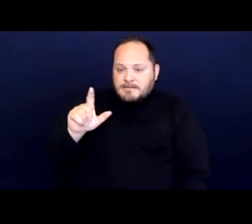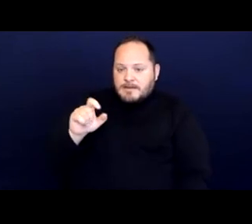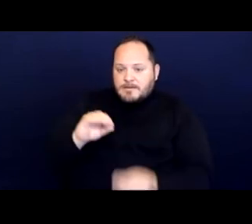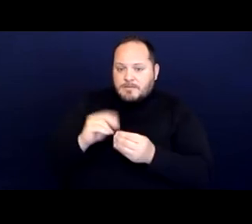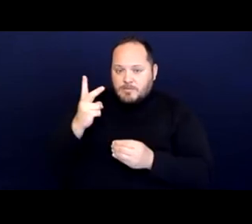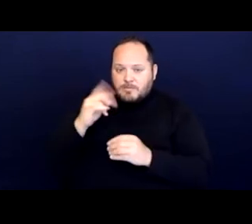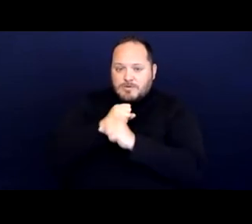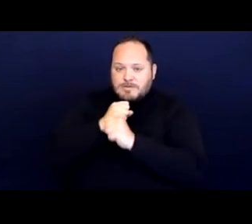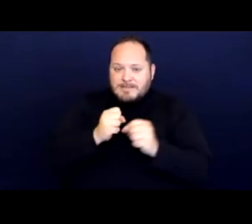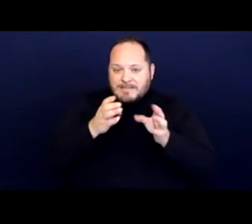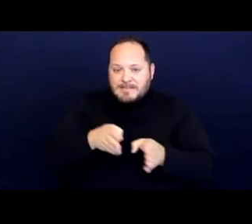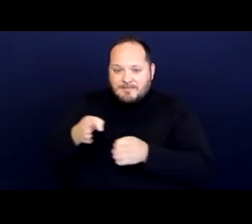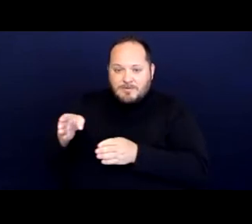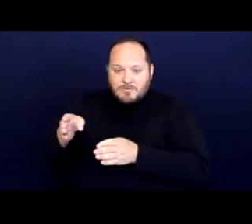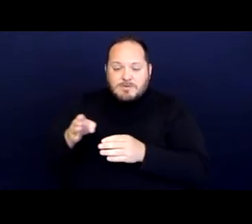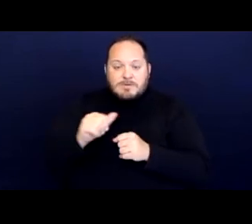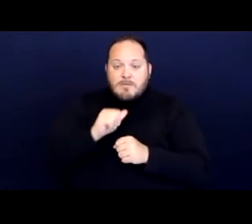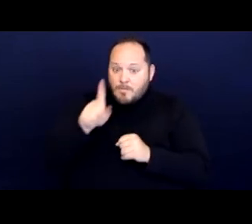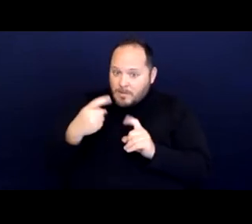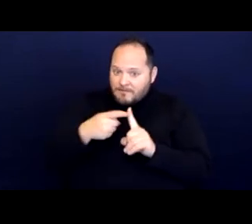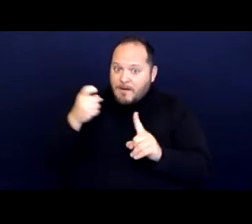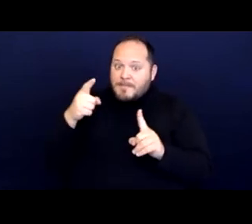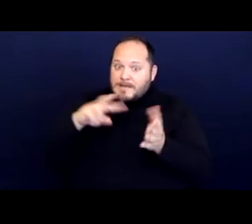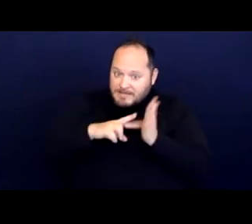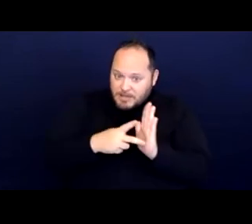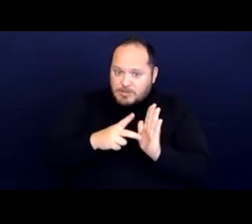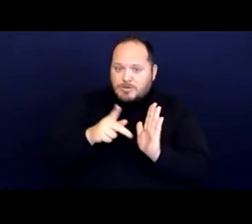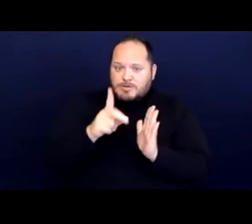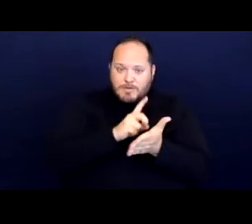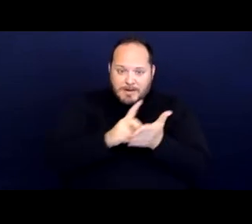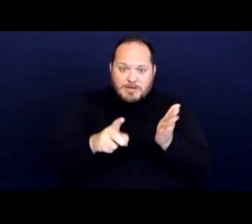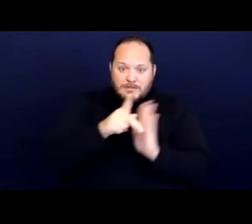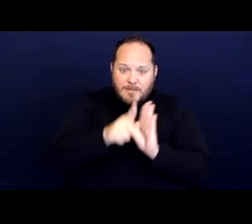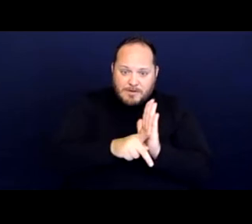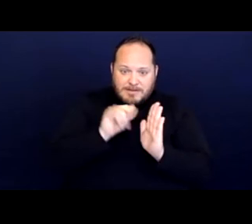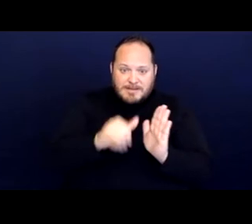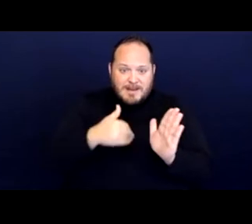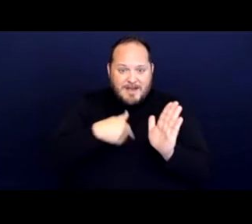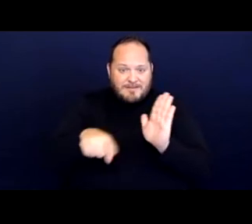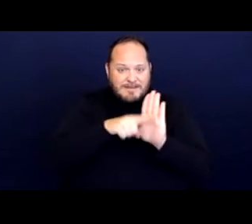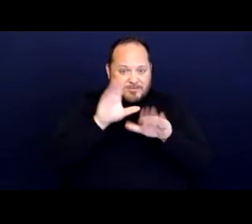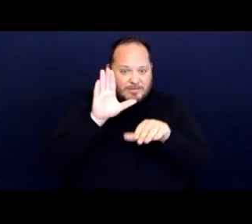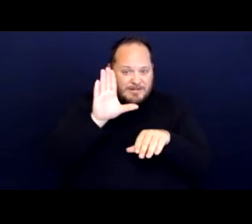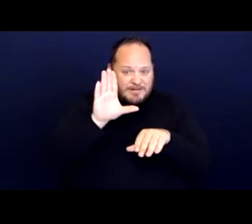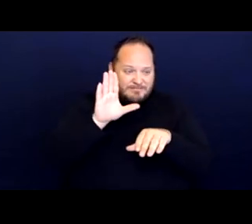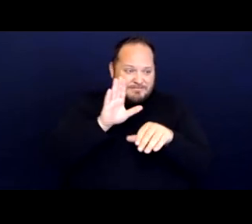not only from intentional discrimination or policies that have a disparate impact on disabled persons,